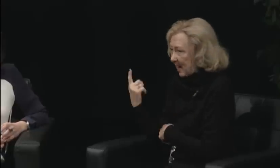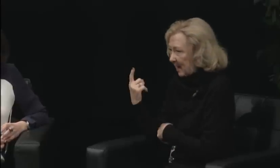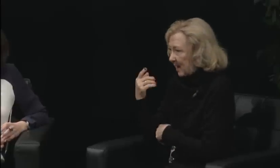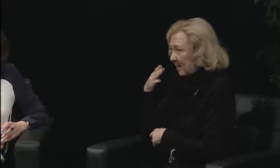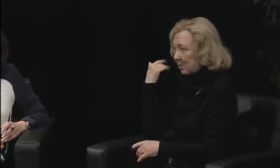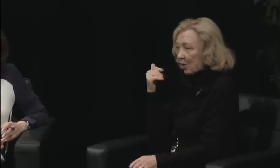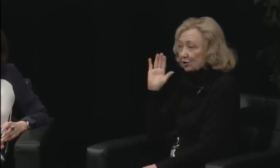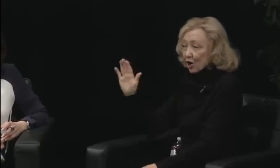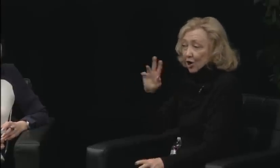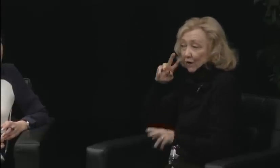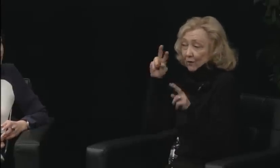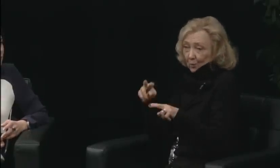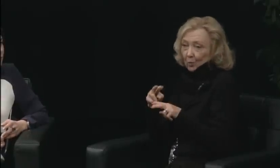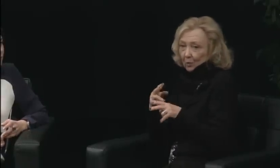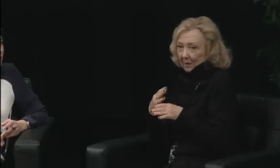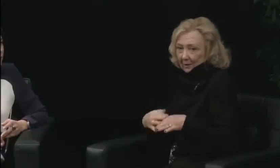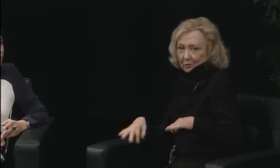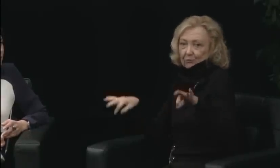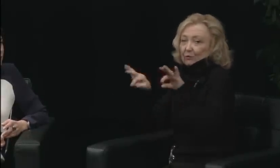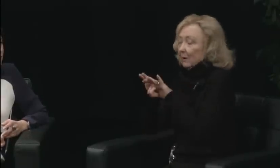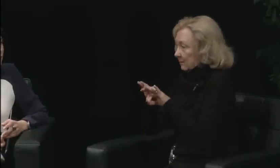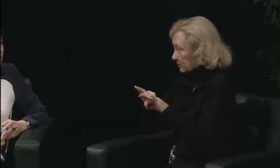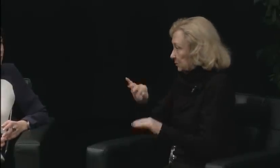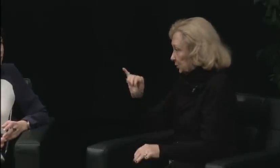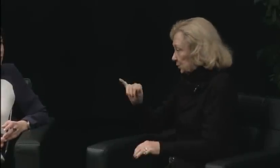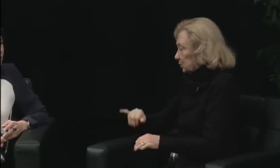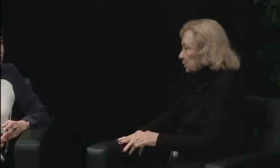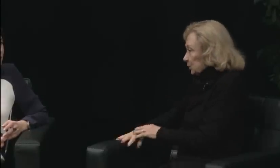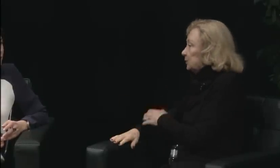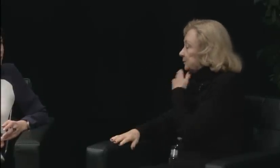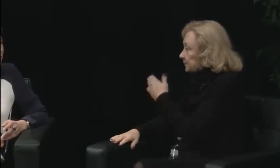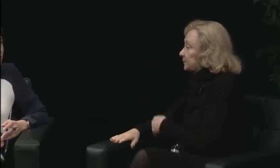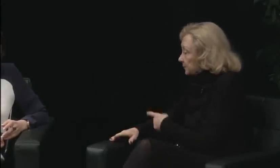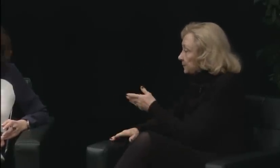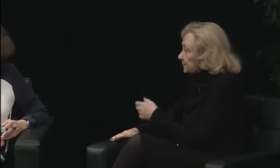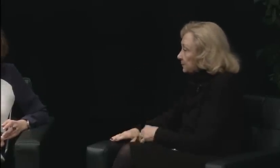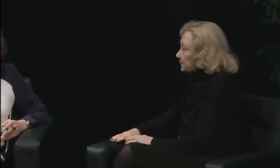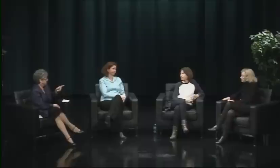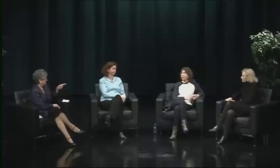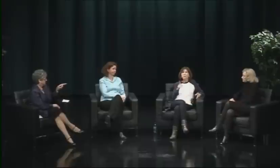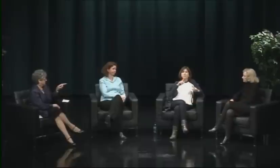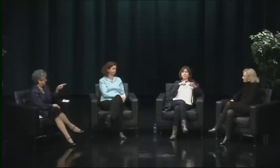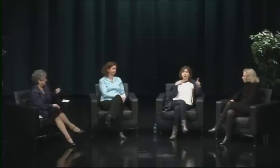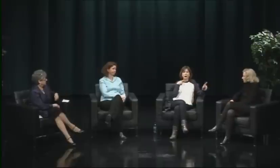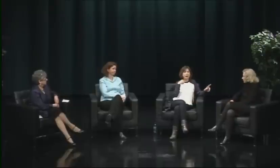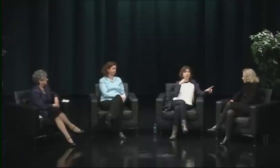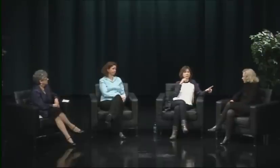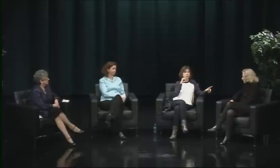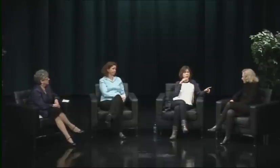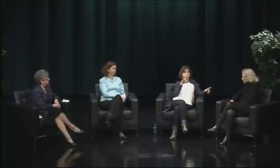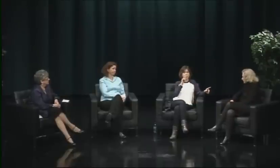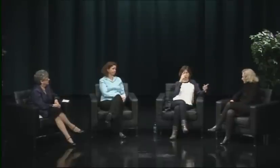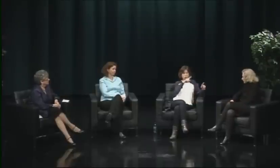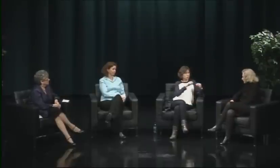as issues after the movement. Now, when you talk about the face of the protest,